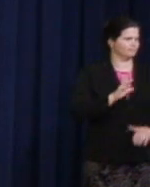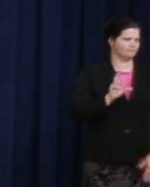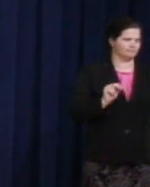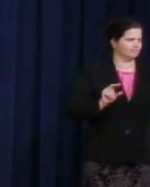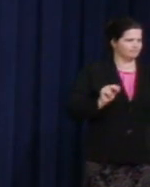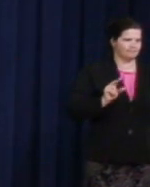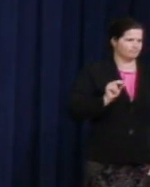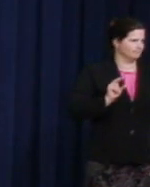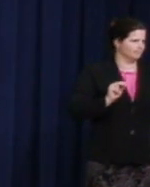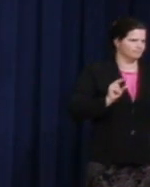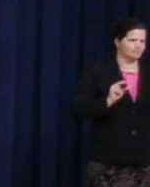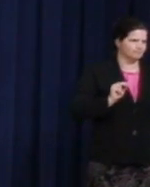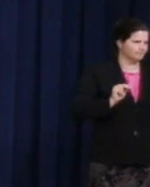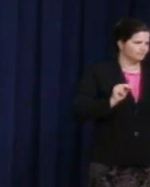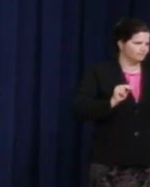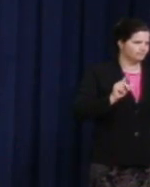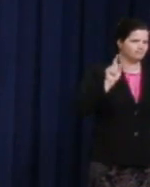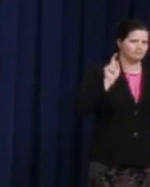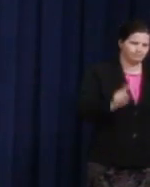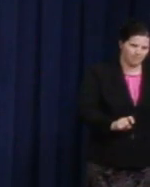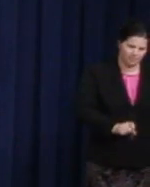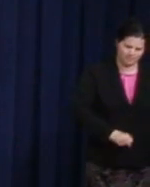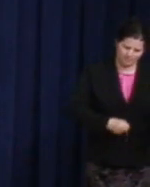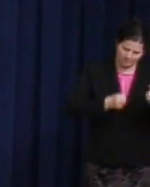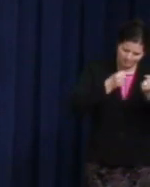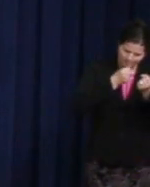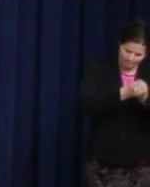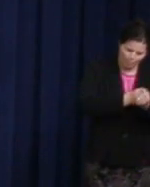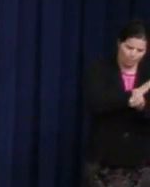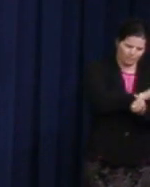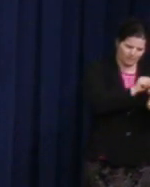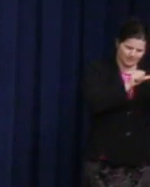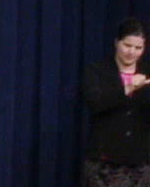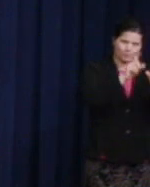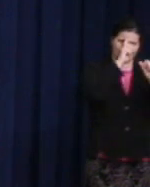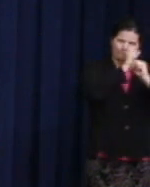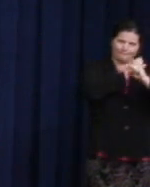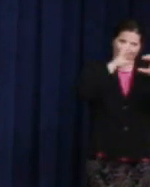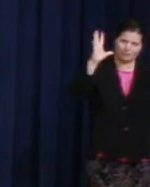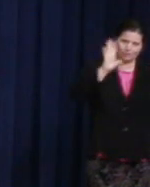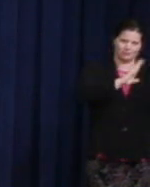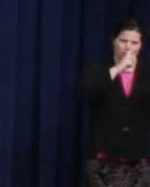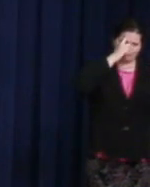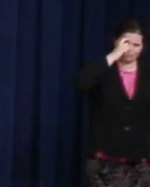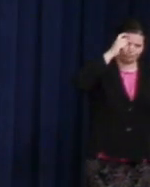We must continue to support the vision, the dream, and the legacy of the Mayor of Castro